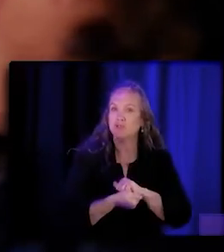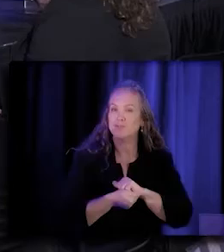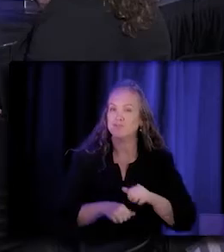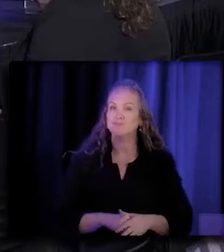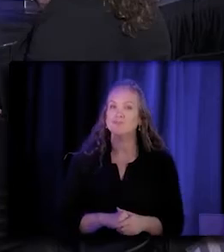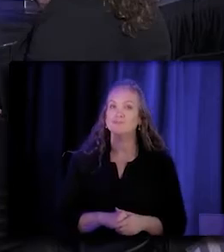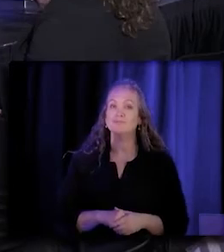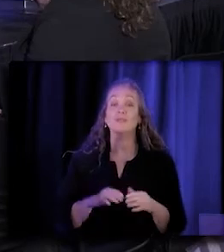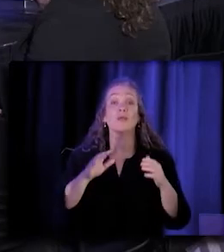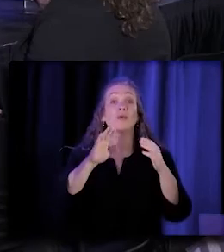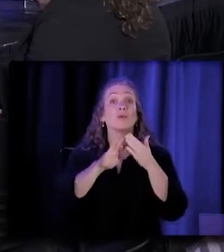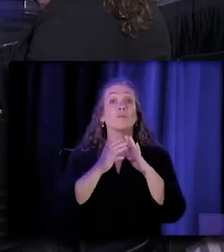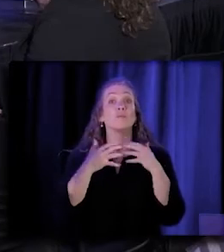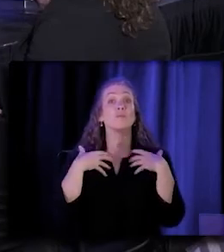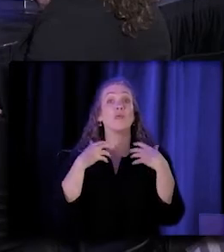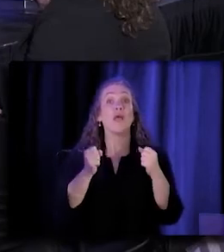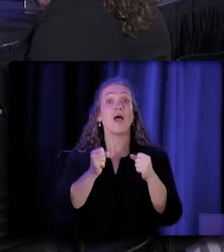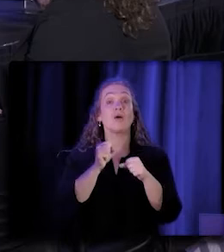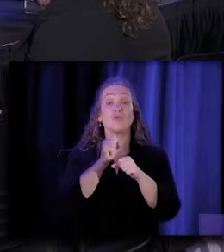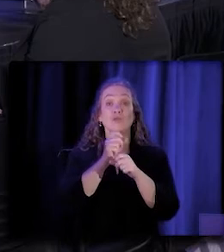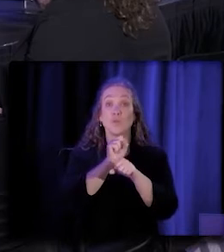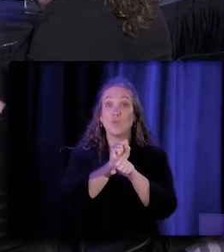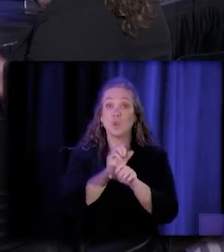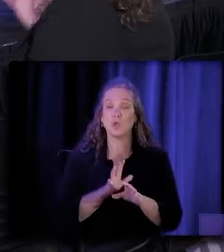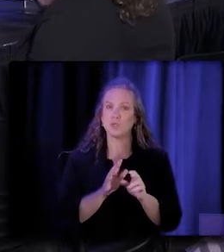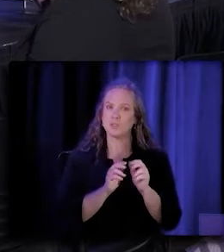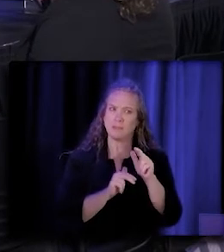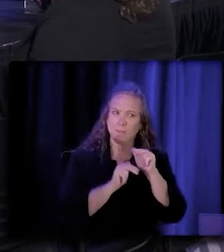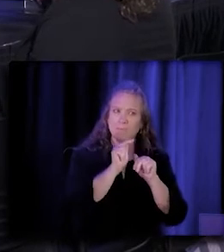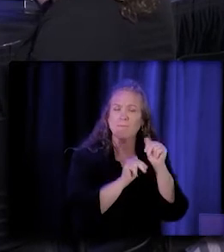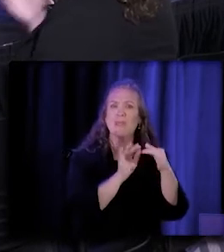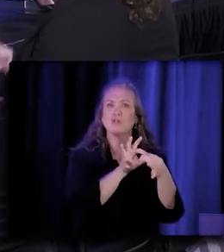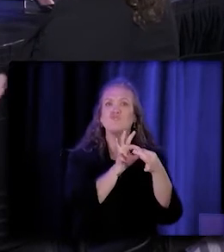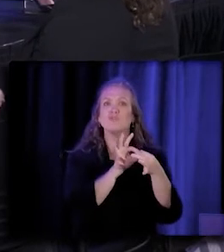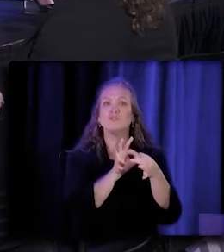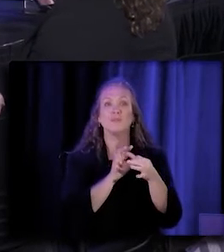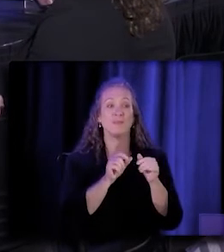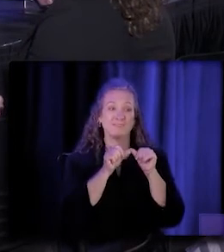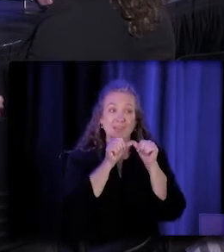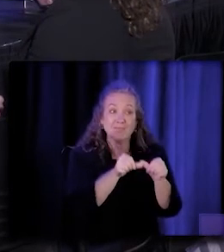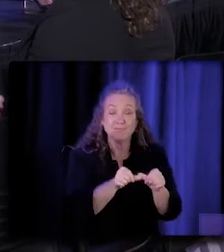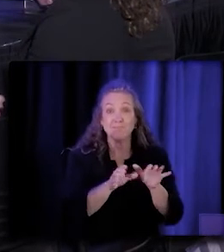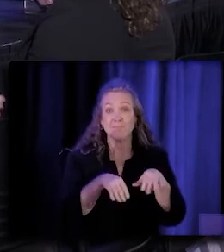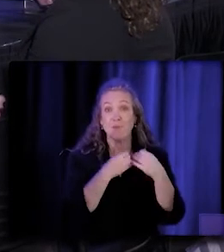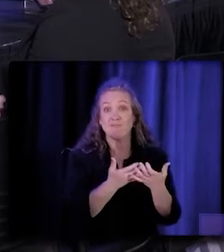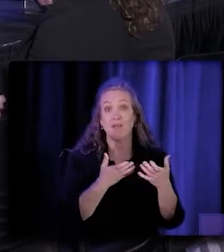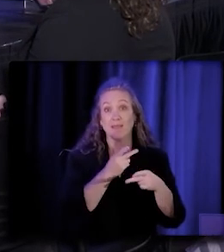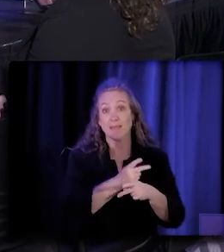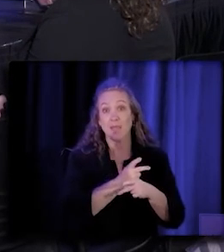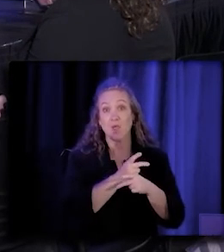Community health workers from the community they serve, build relationships that keep people in care, continuity of care, right?